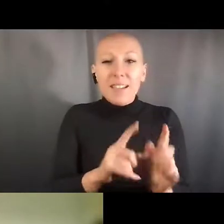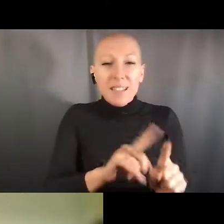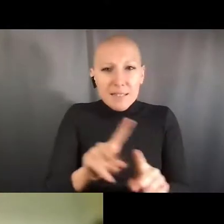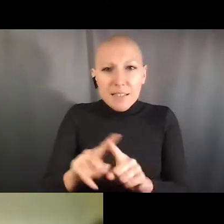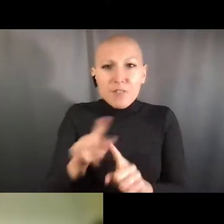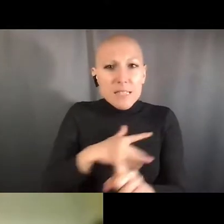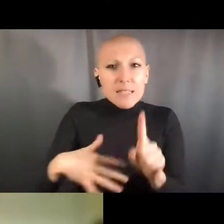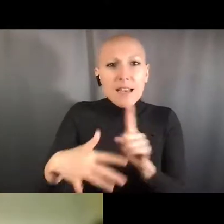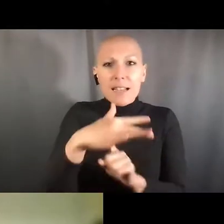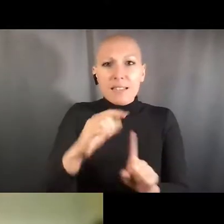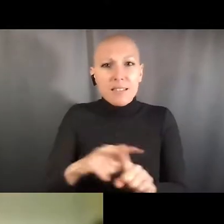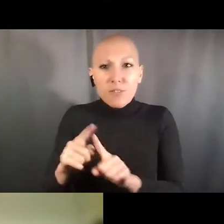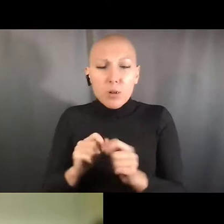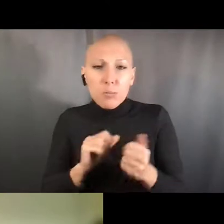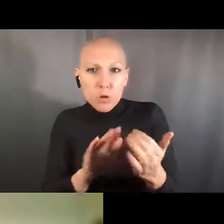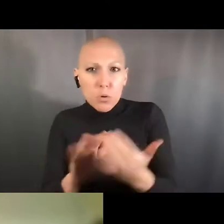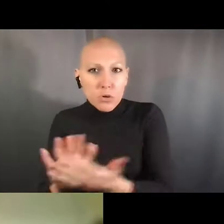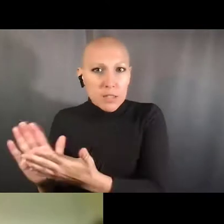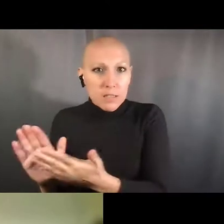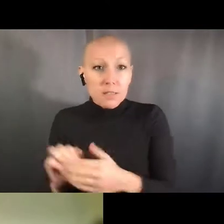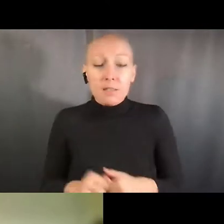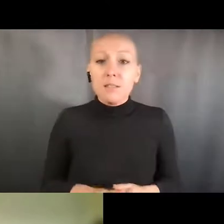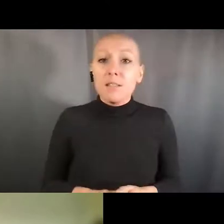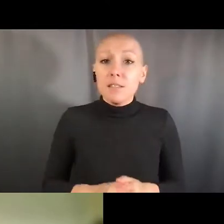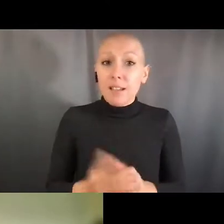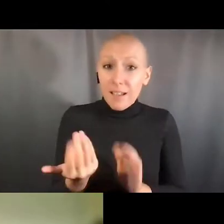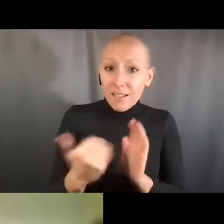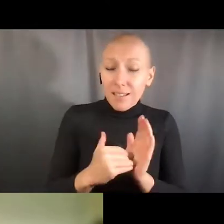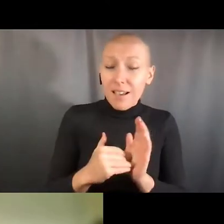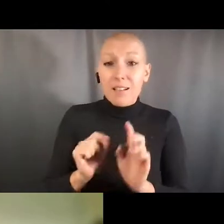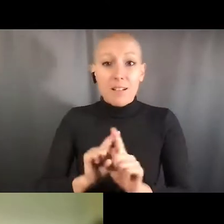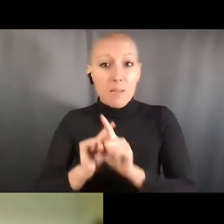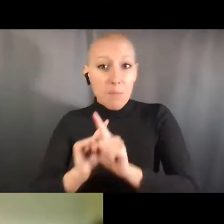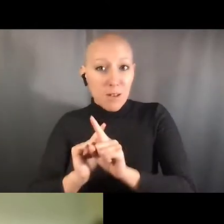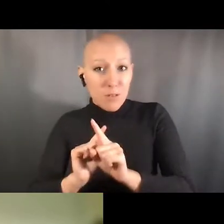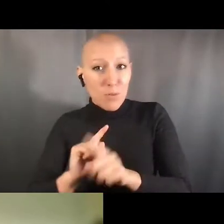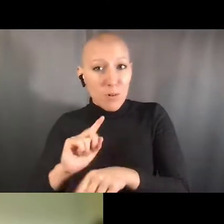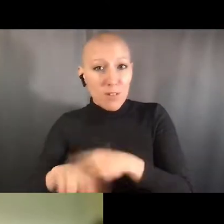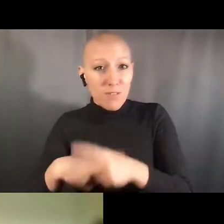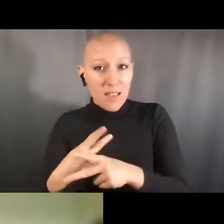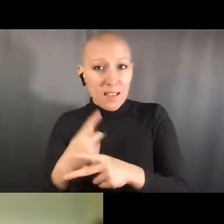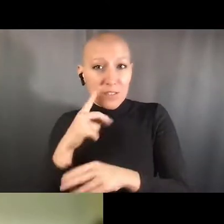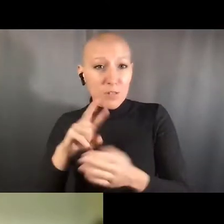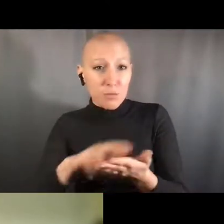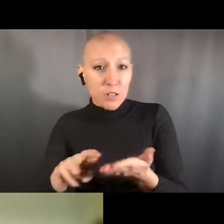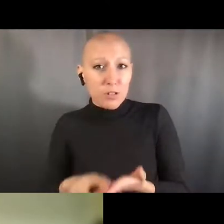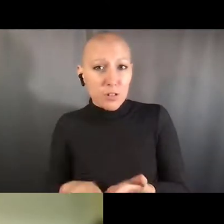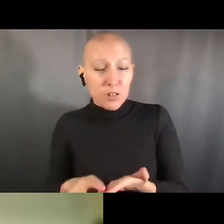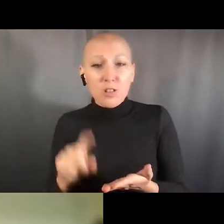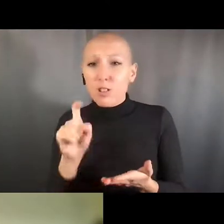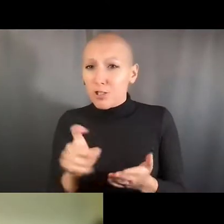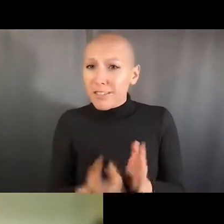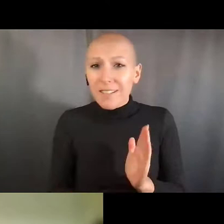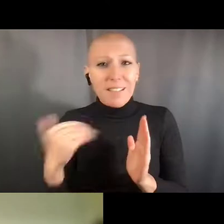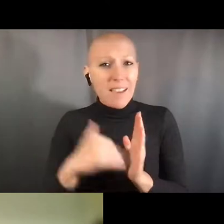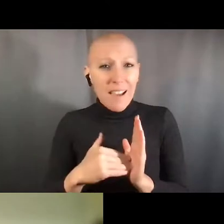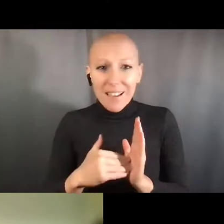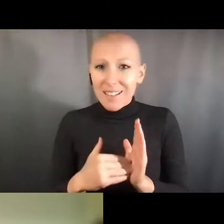to provide a significant amount of information related to this, and that's then evaluated by reviewers, so that's one place that it happens.